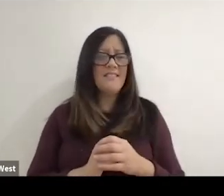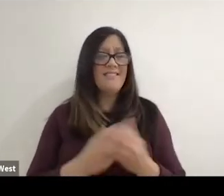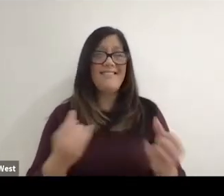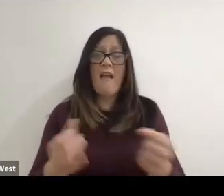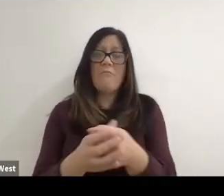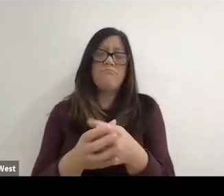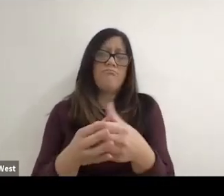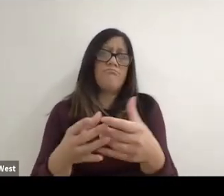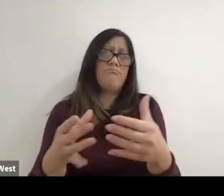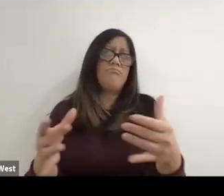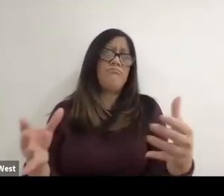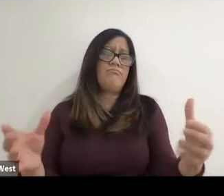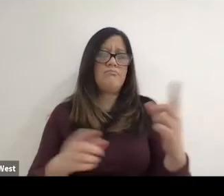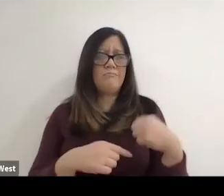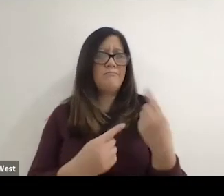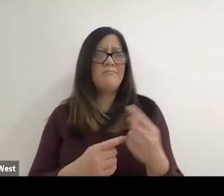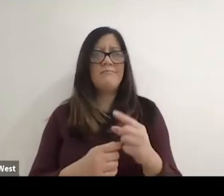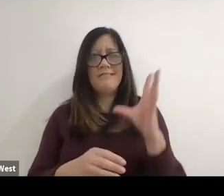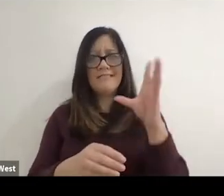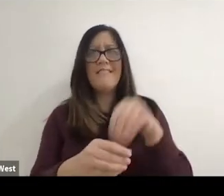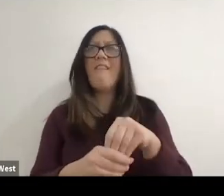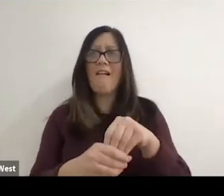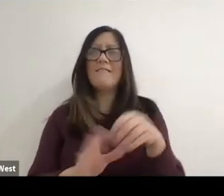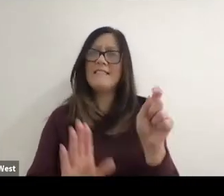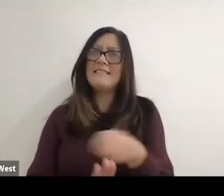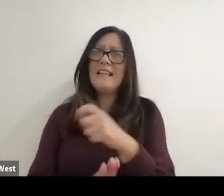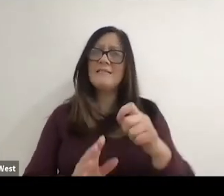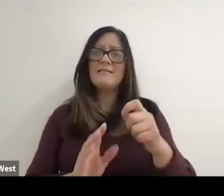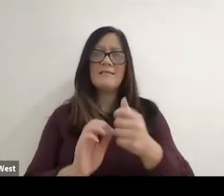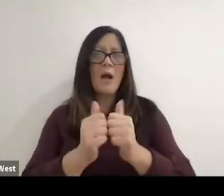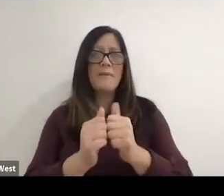and an it was how it's grown over the years to be a part of the game. And I think the one